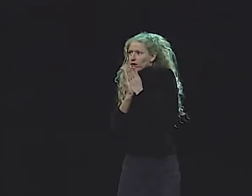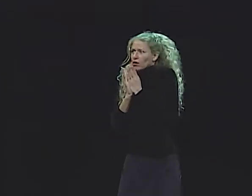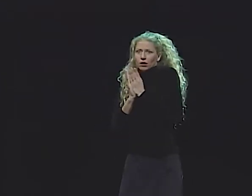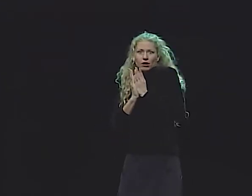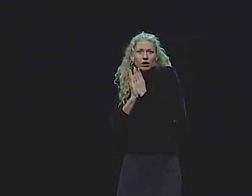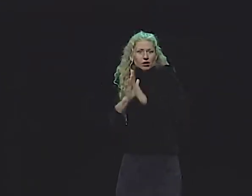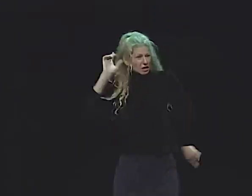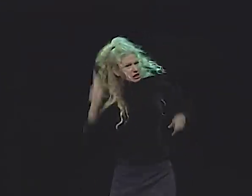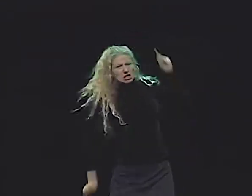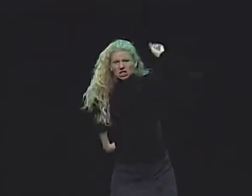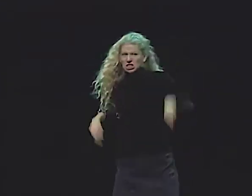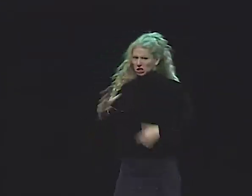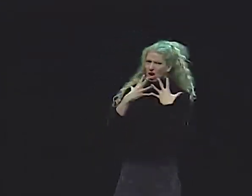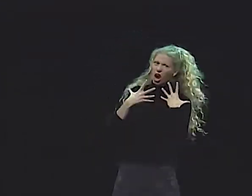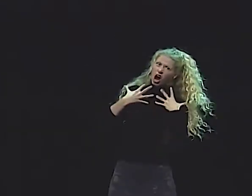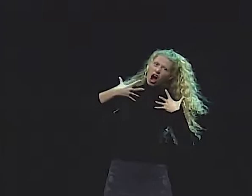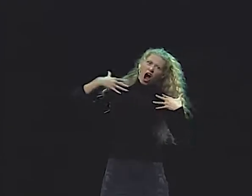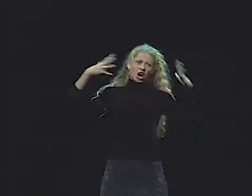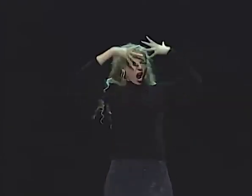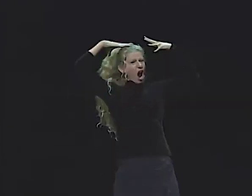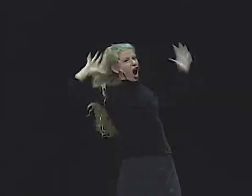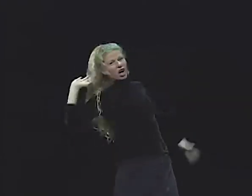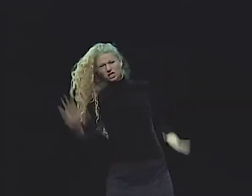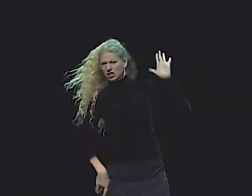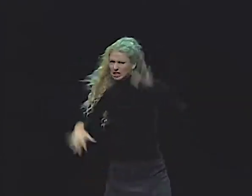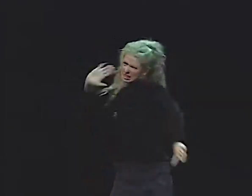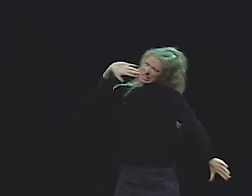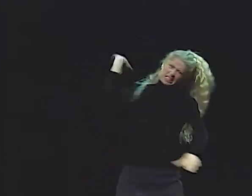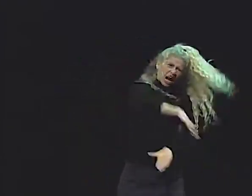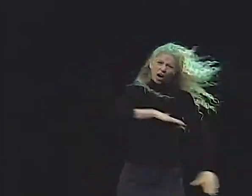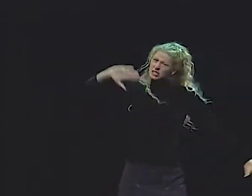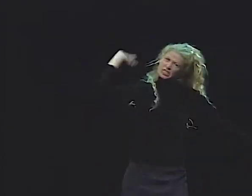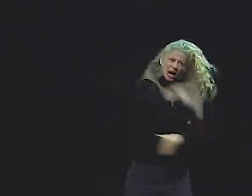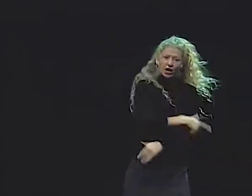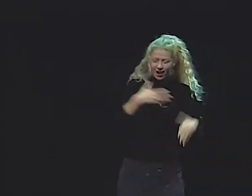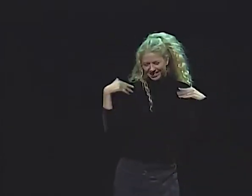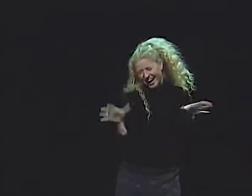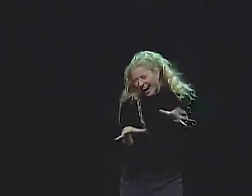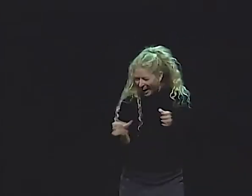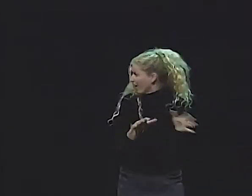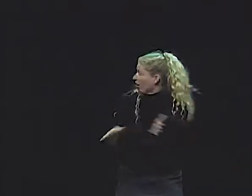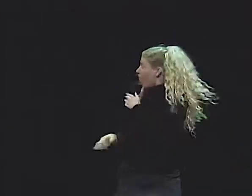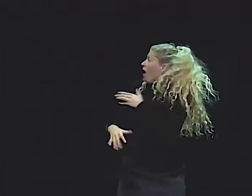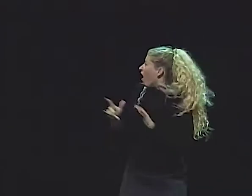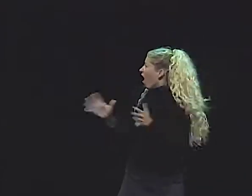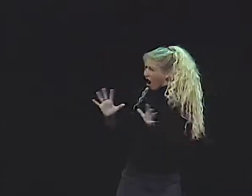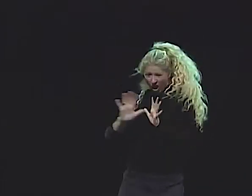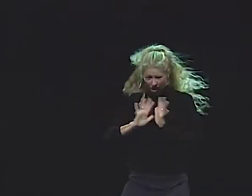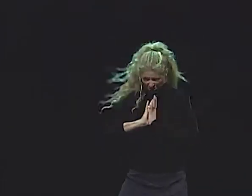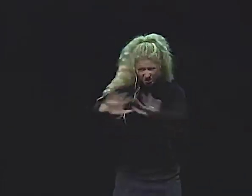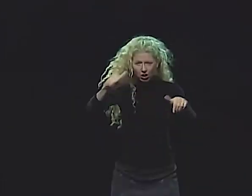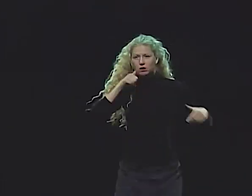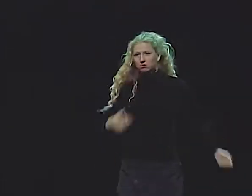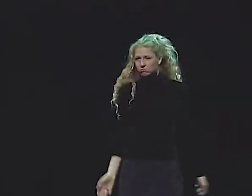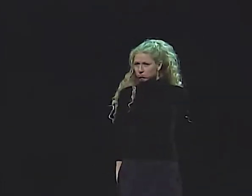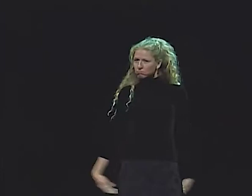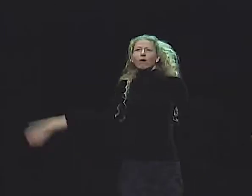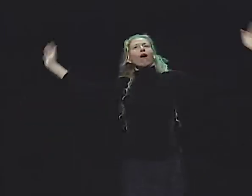HE RAN PAST THE VIOLINIST. HE RAN PAST THE PIANO PLAYER. HE RAN PAST THE ANGEL READING HER BOOK AND RAN AS FAST AS HE COULD AND TOLD THOSE ANGELS,